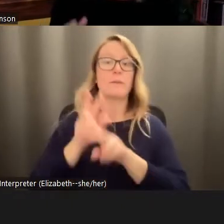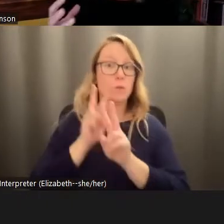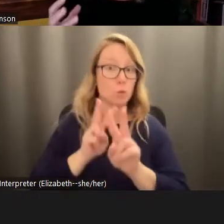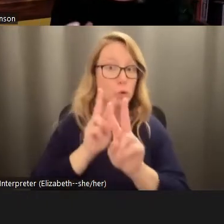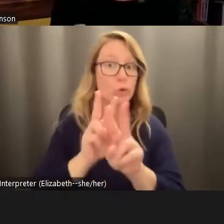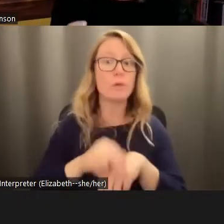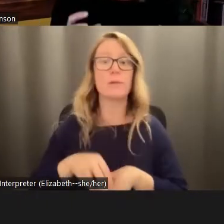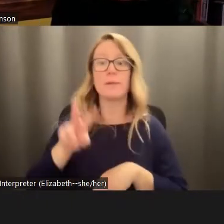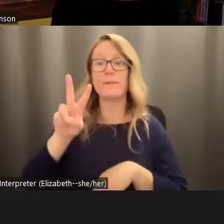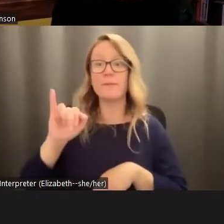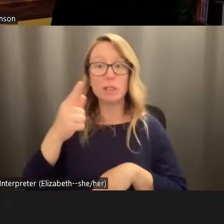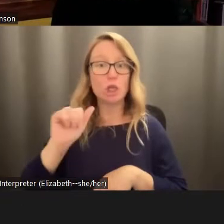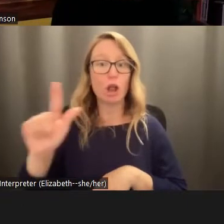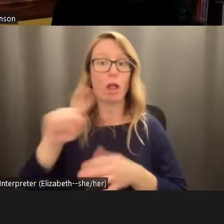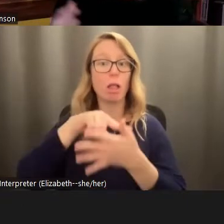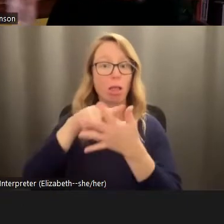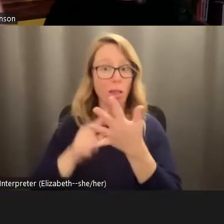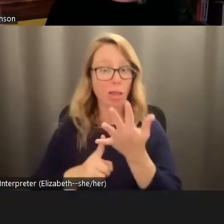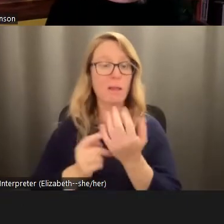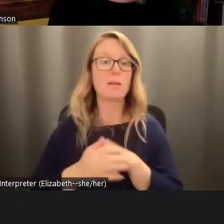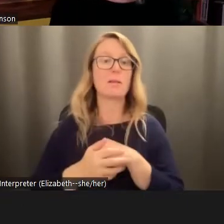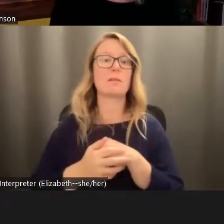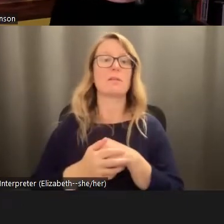the seemingly trivial practices like sending flowers or sympathy